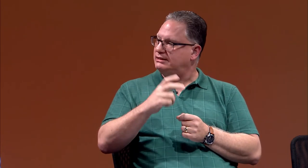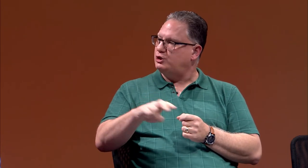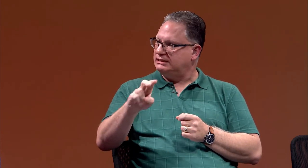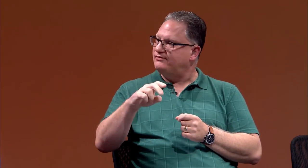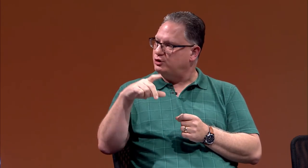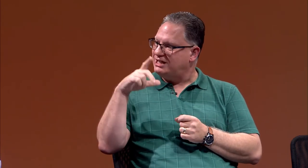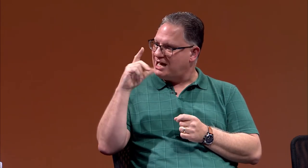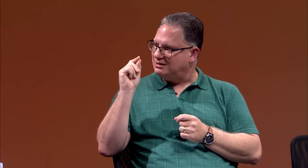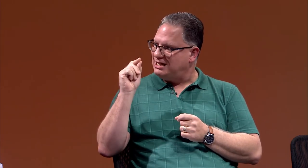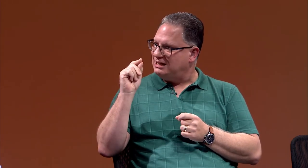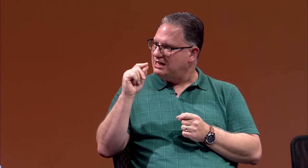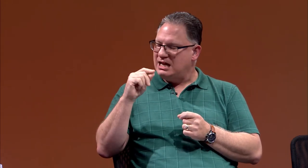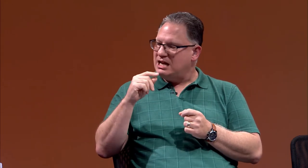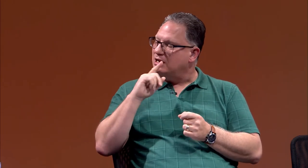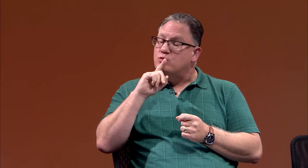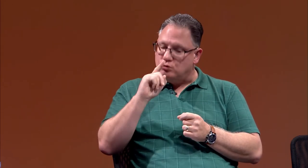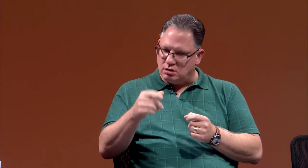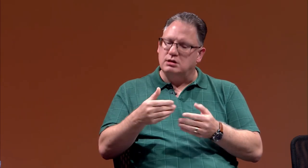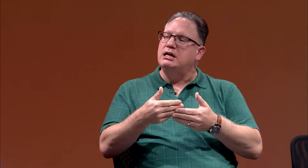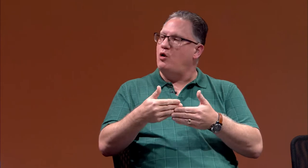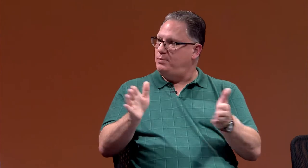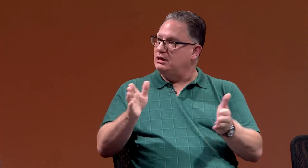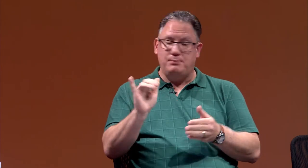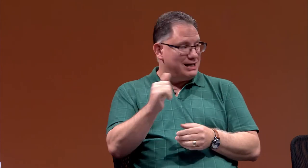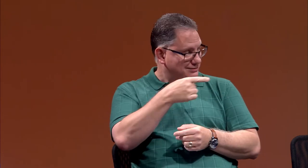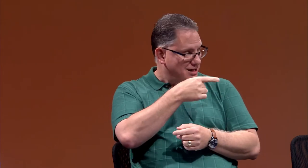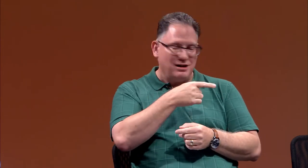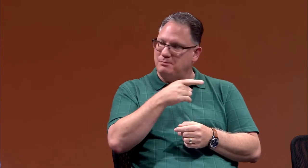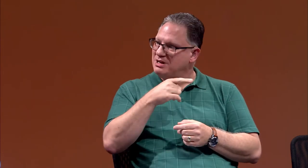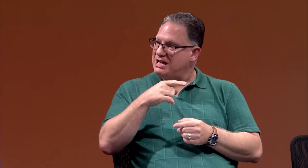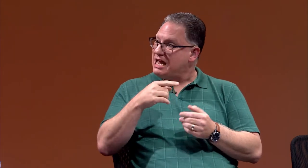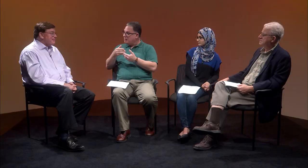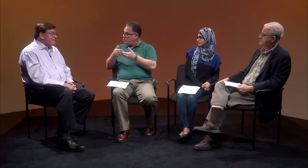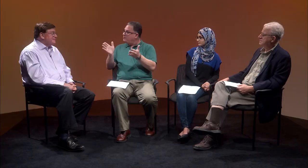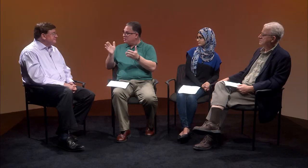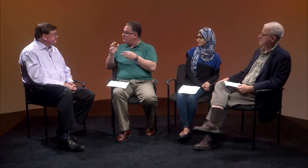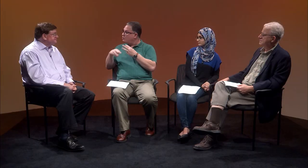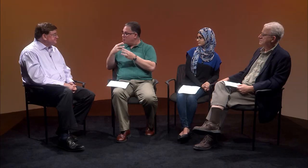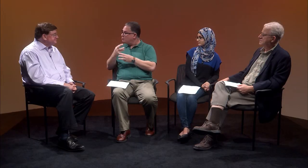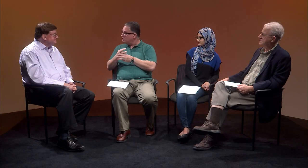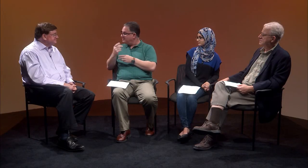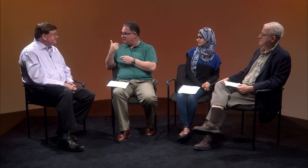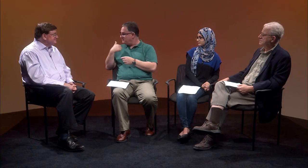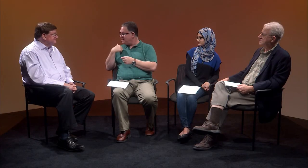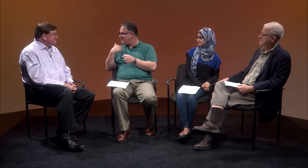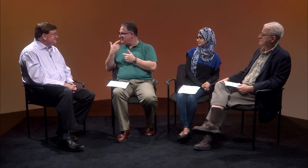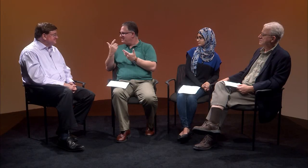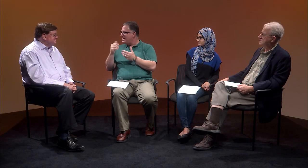So I transferred to Gallaudet, and it really opened up, like Tom, it opened up a world to me,